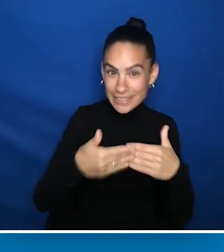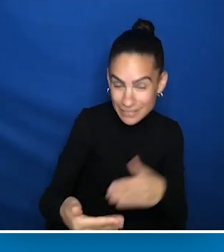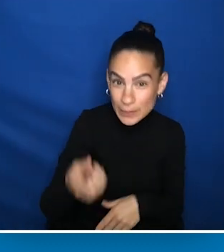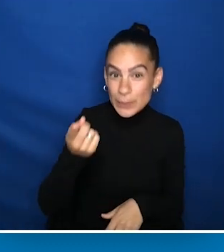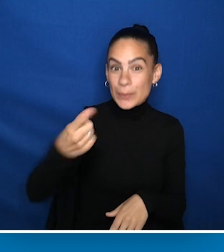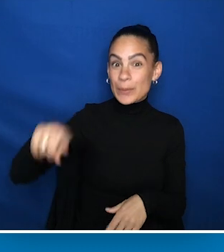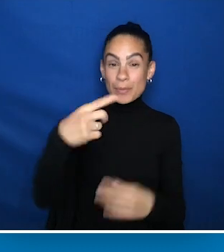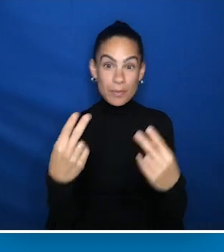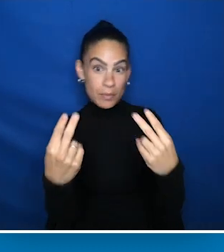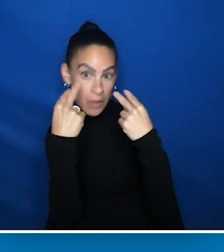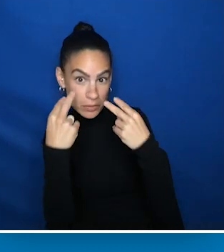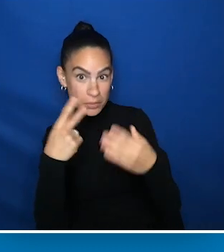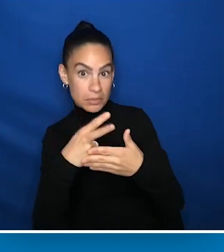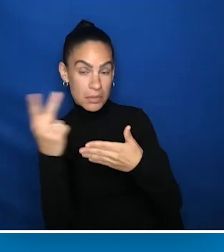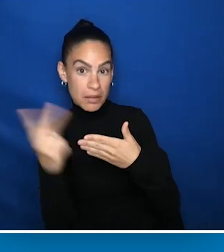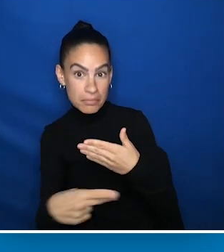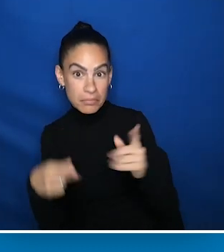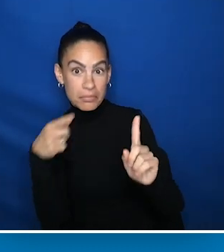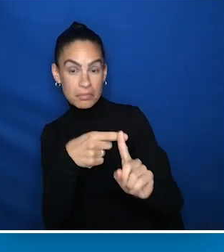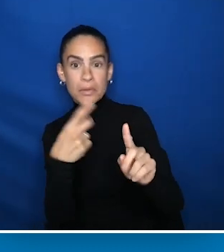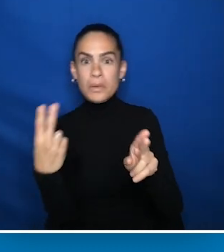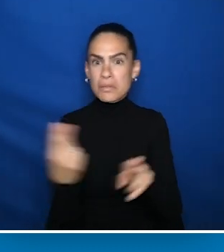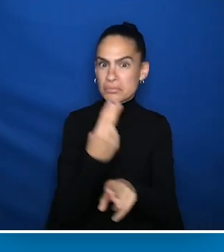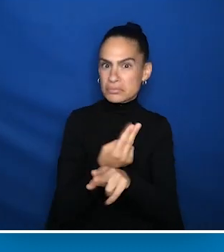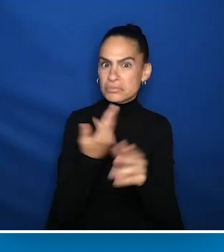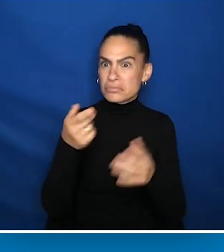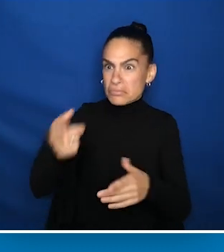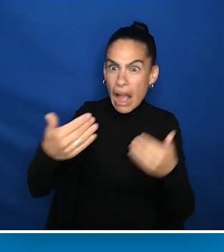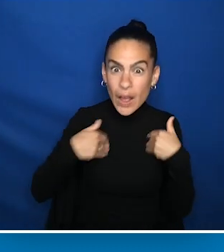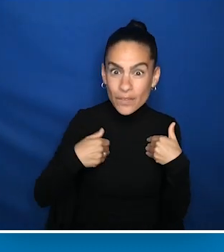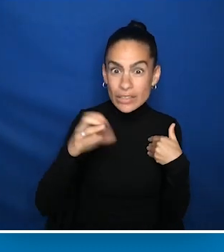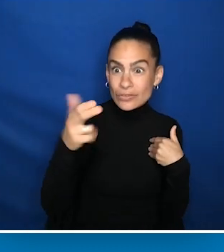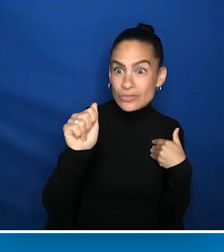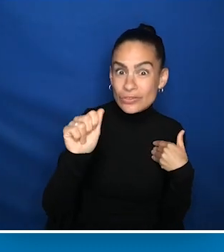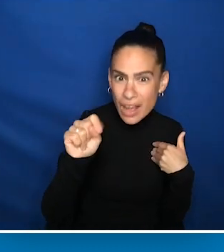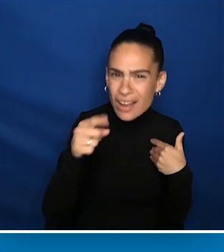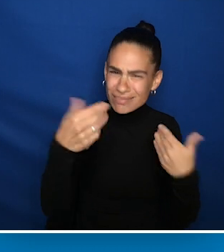If you're accessing the program on a platform that has a chat feature, please use it.